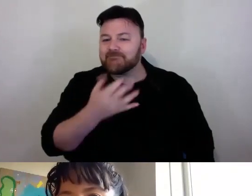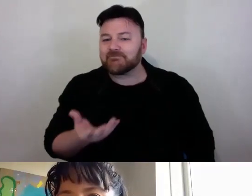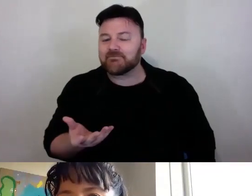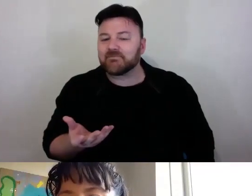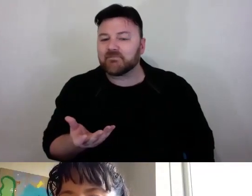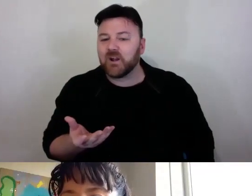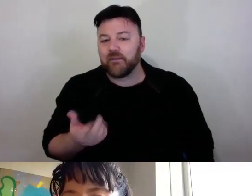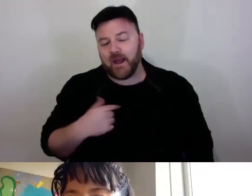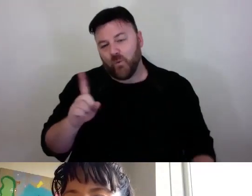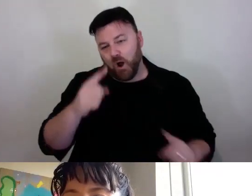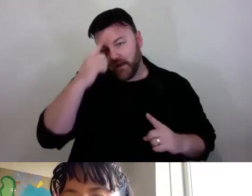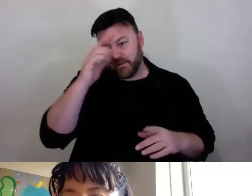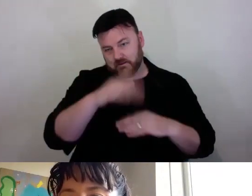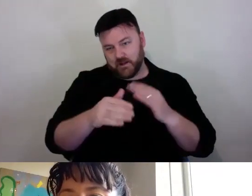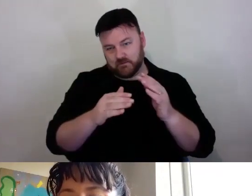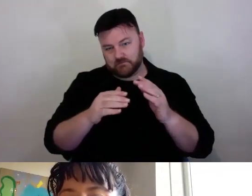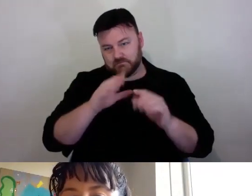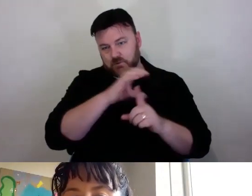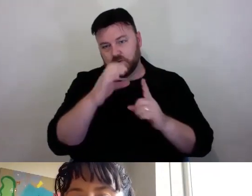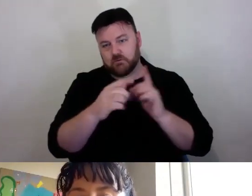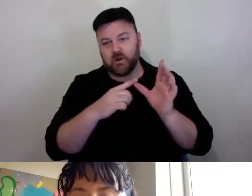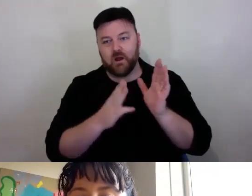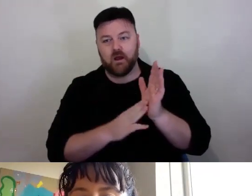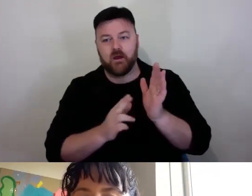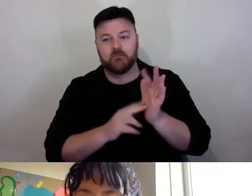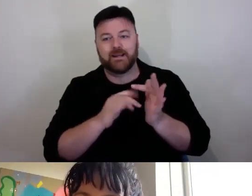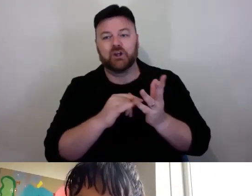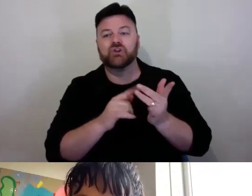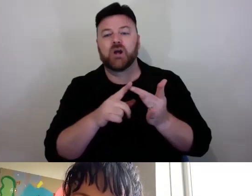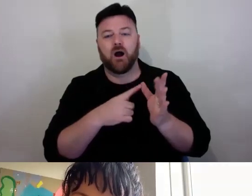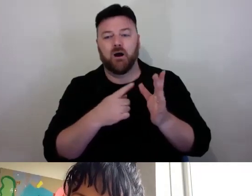that makes sense. That is what I mean. Next up